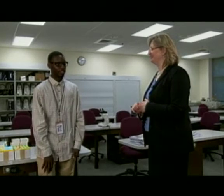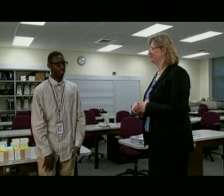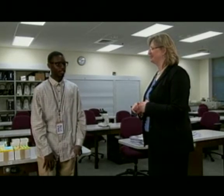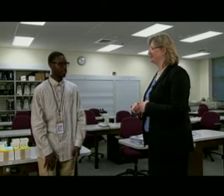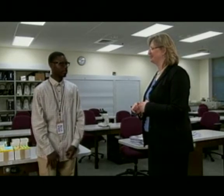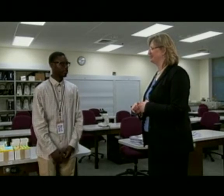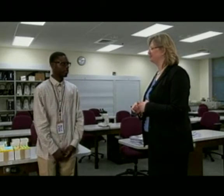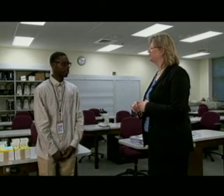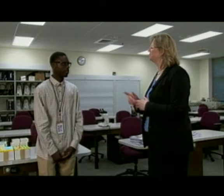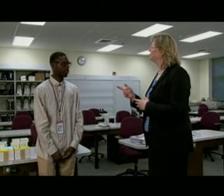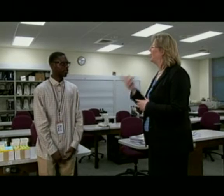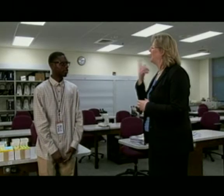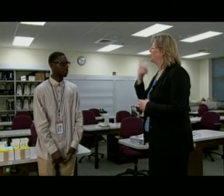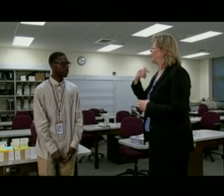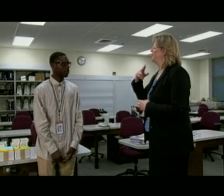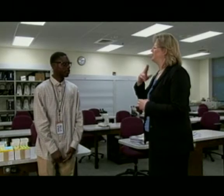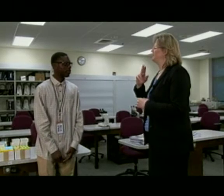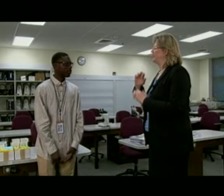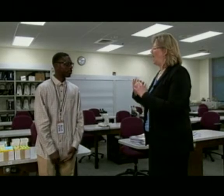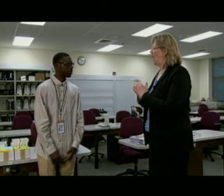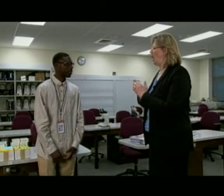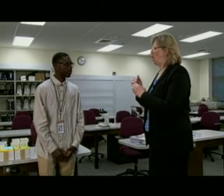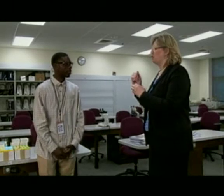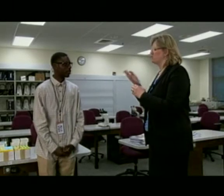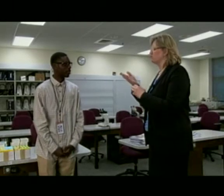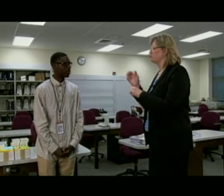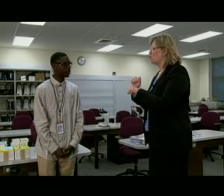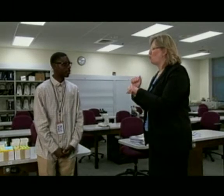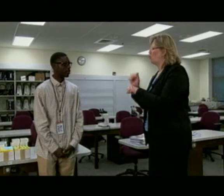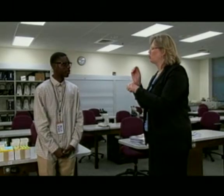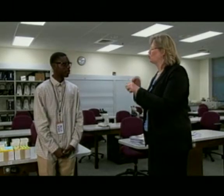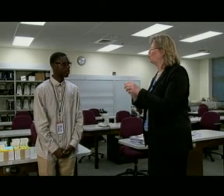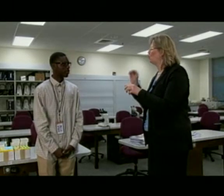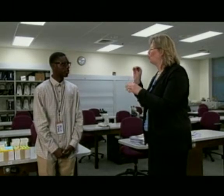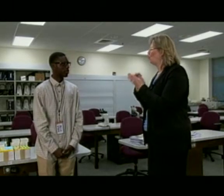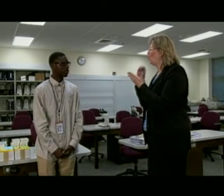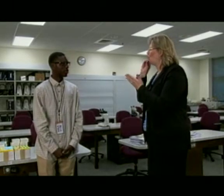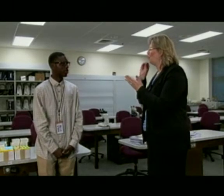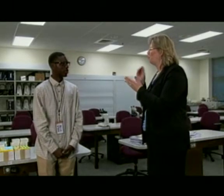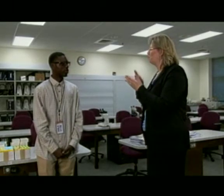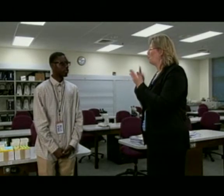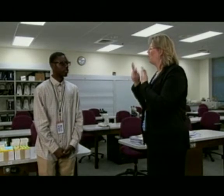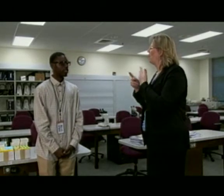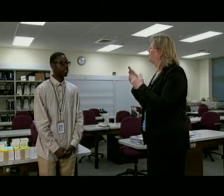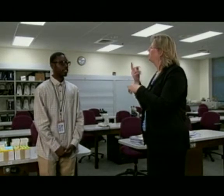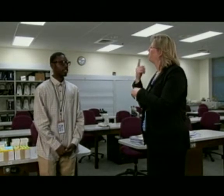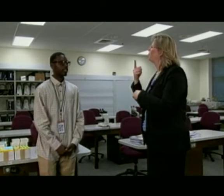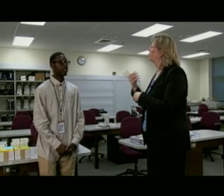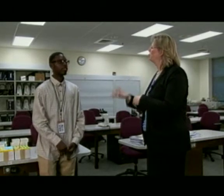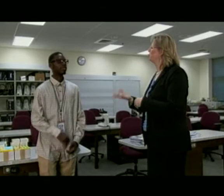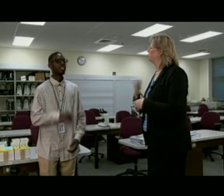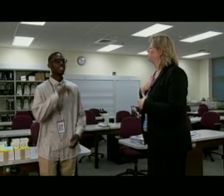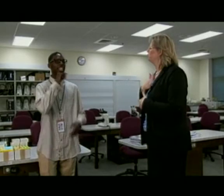Could you tell us how the Work to Learn program is working for you?